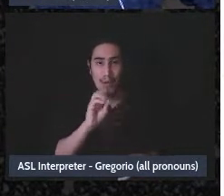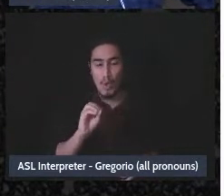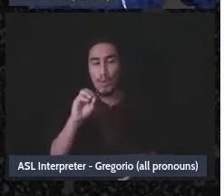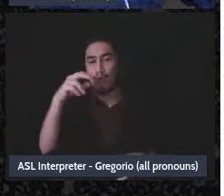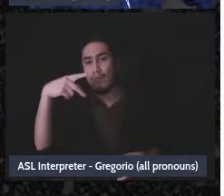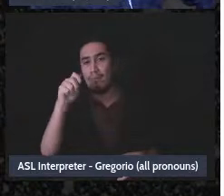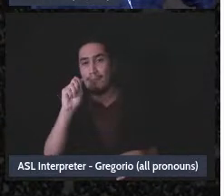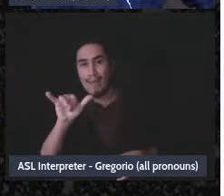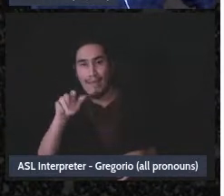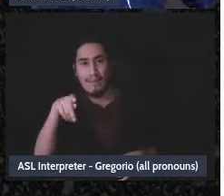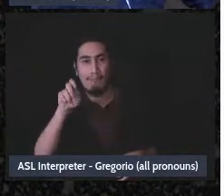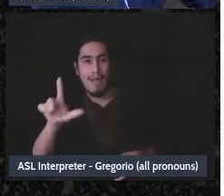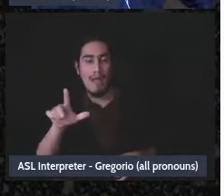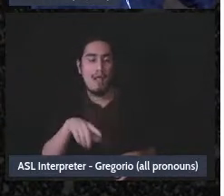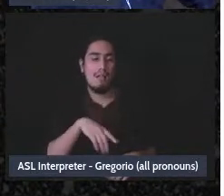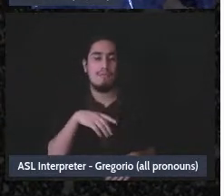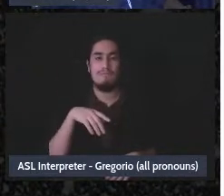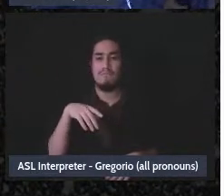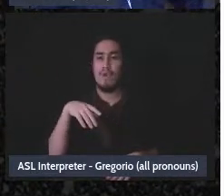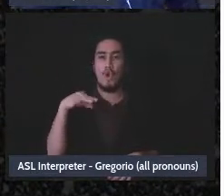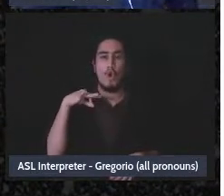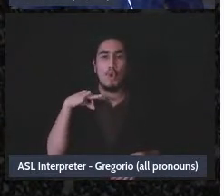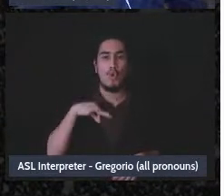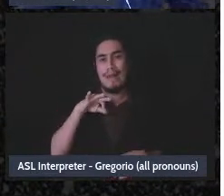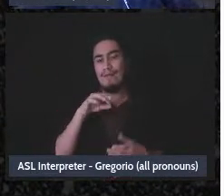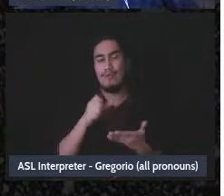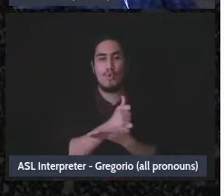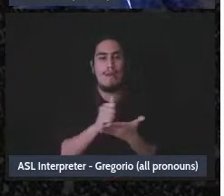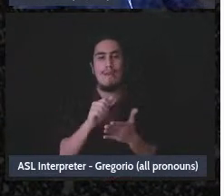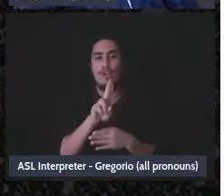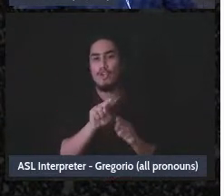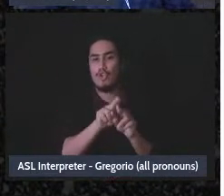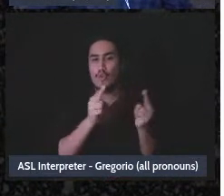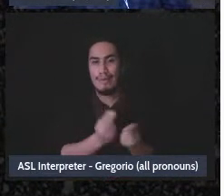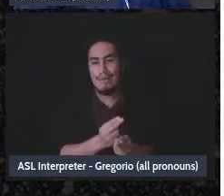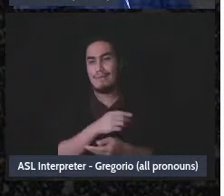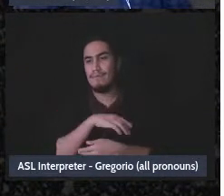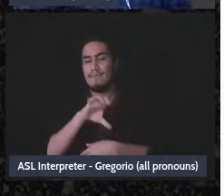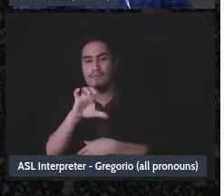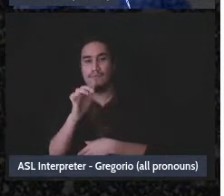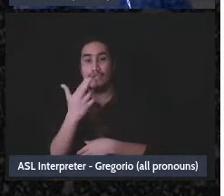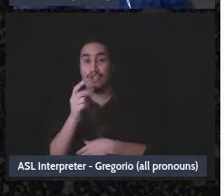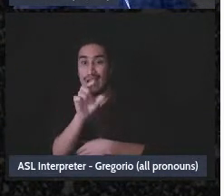union or a big, you know, Chase or Citibank, wherever you're trying to deposit money they're